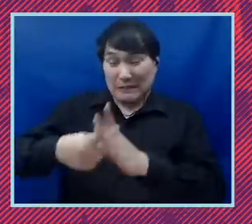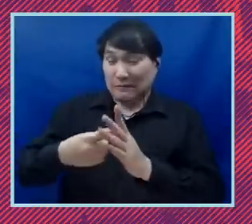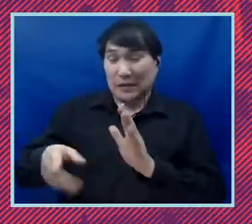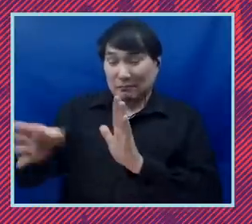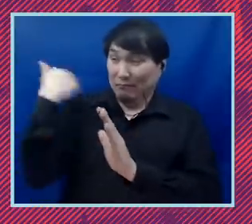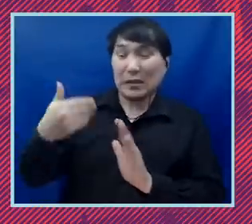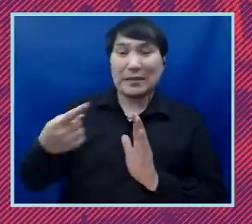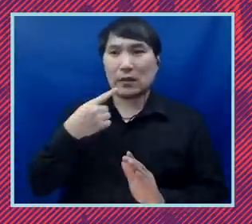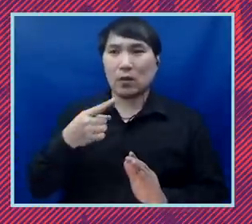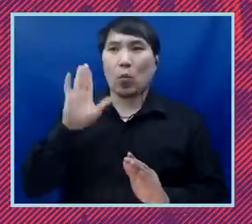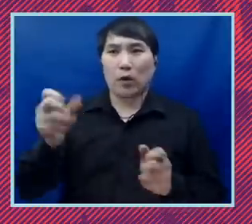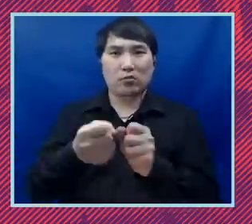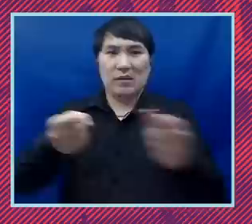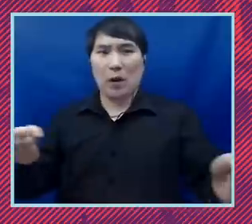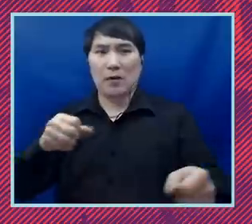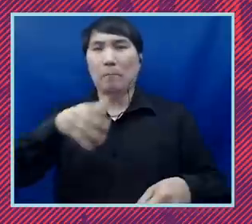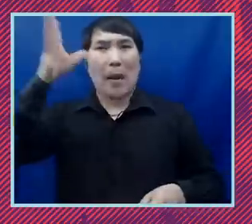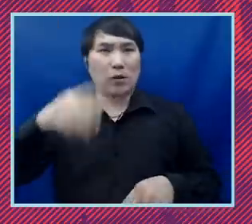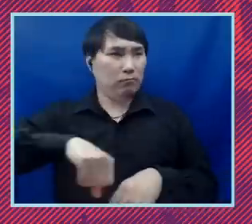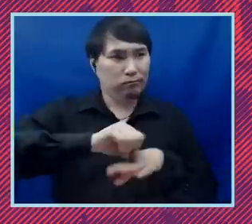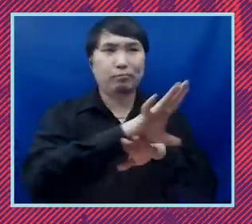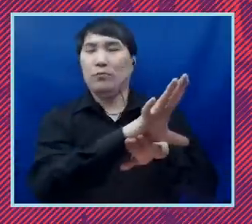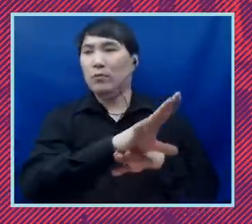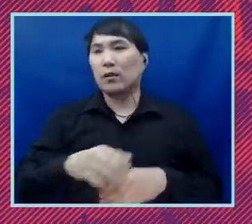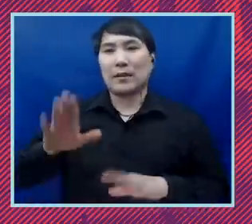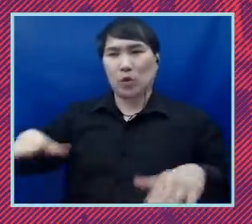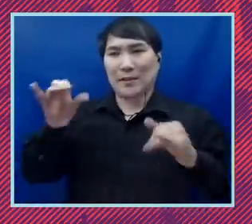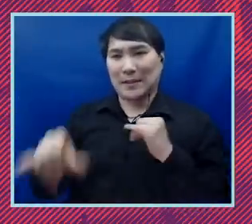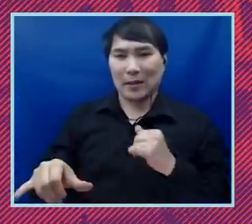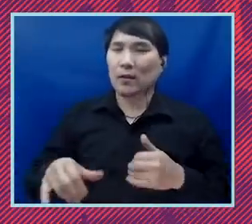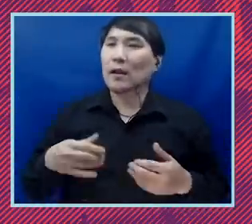the highest levels, with Jeff Session and with Secretary Nielsen. That ain't good enough to